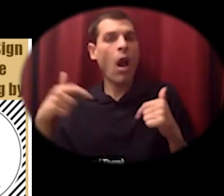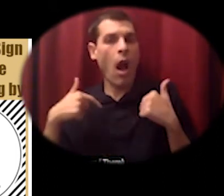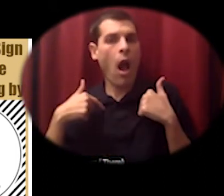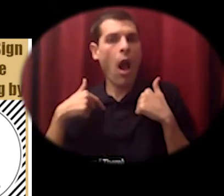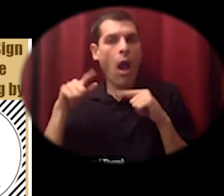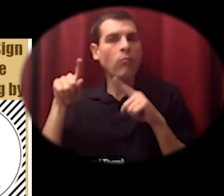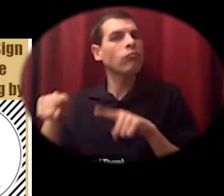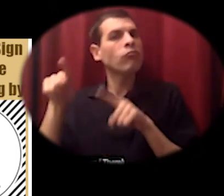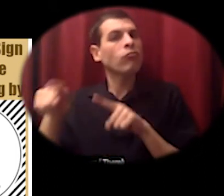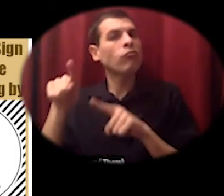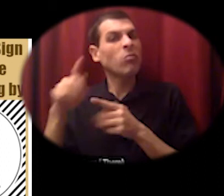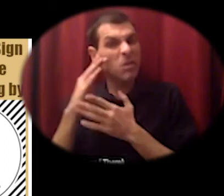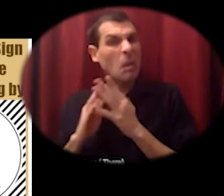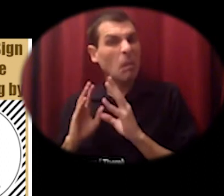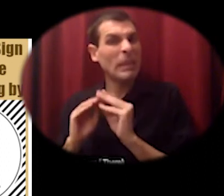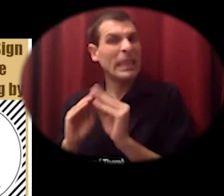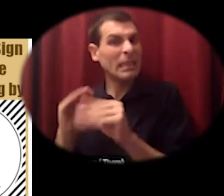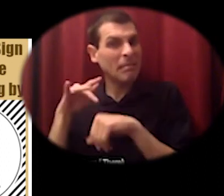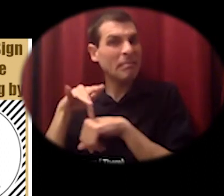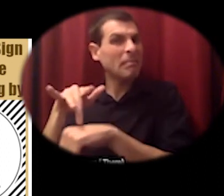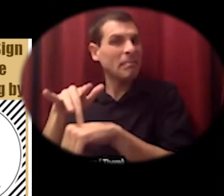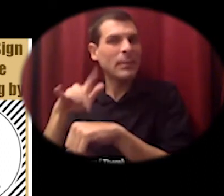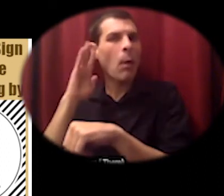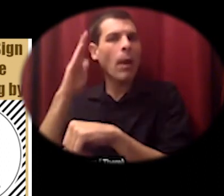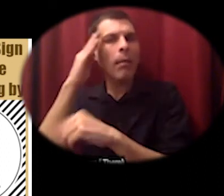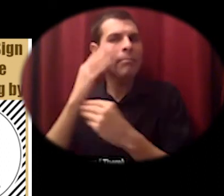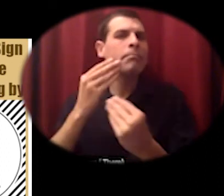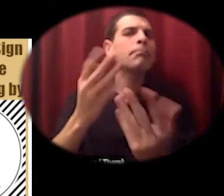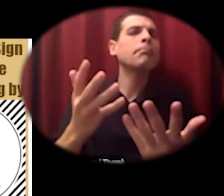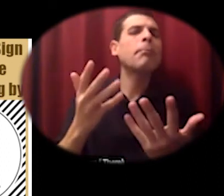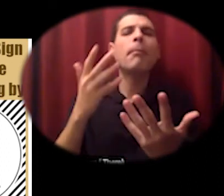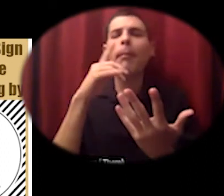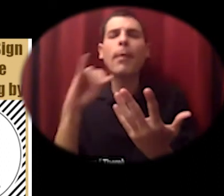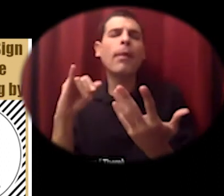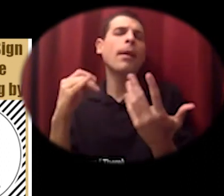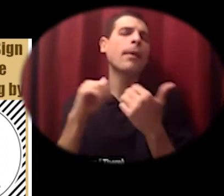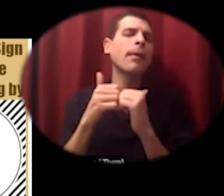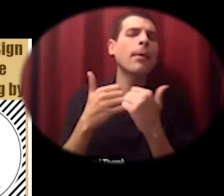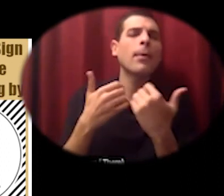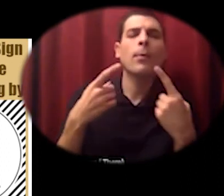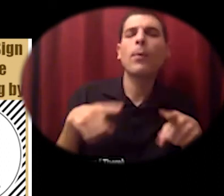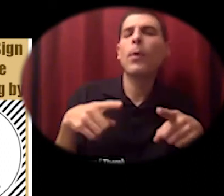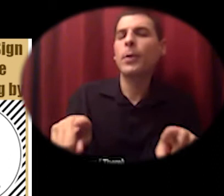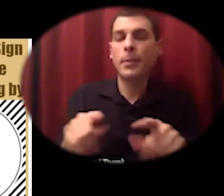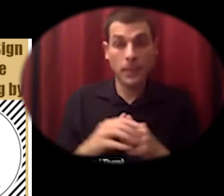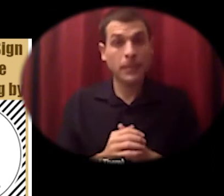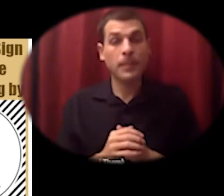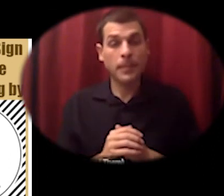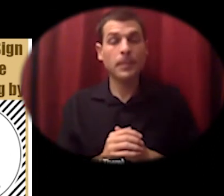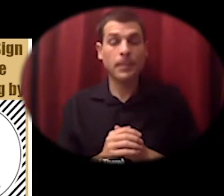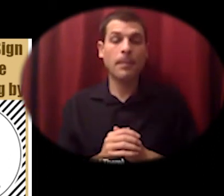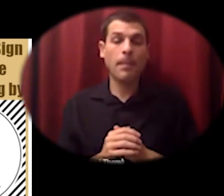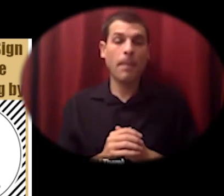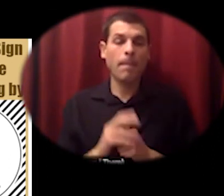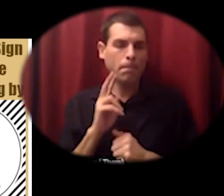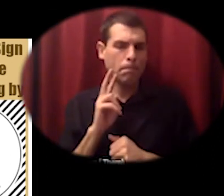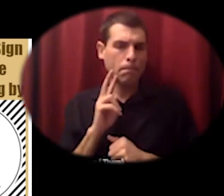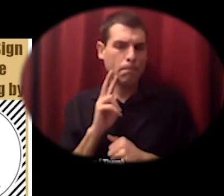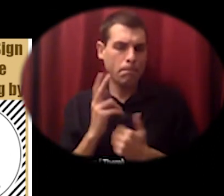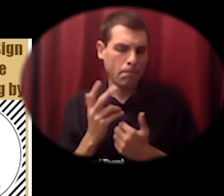so we'll all get caught up together and see these um let's see again so many thanks to